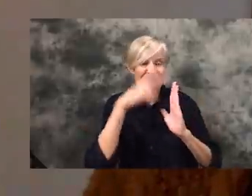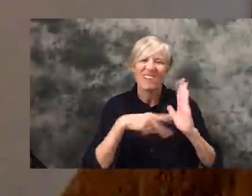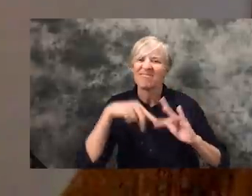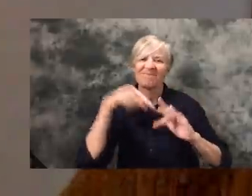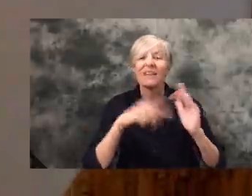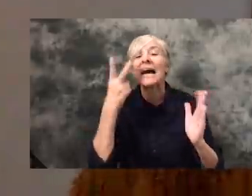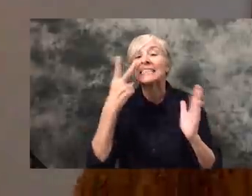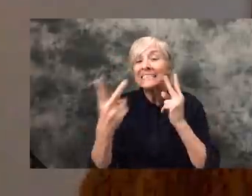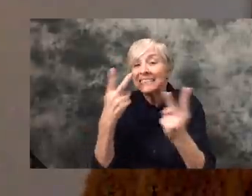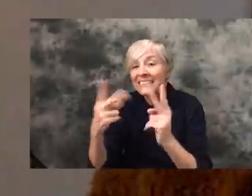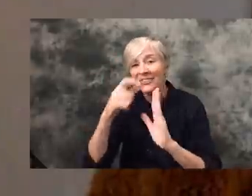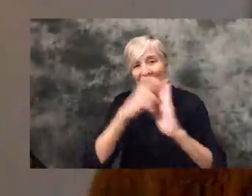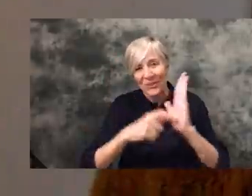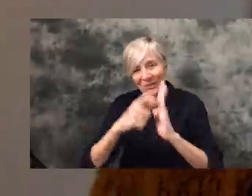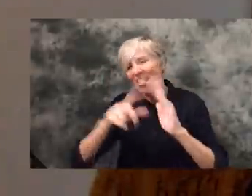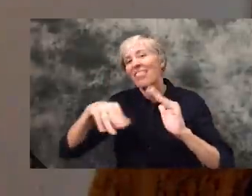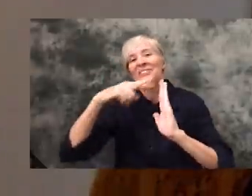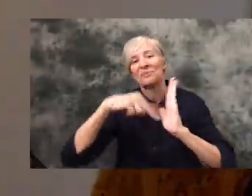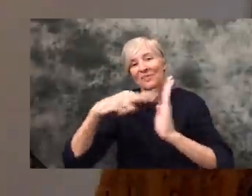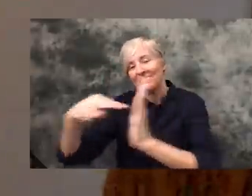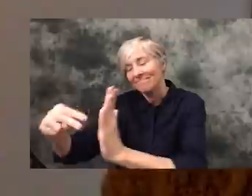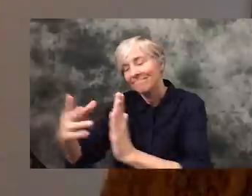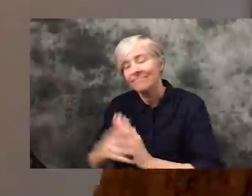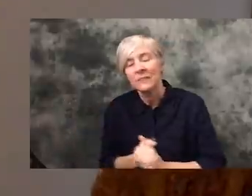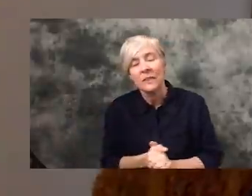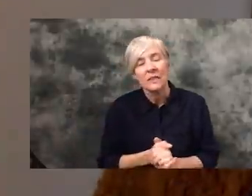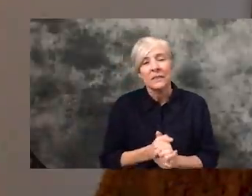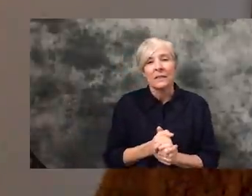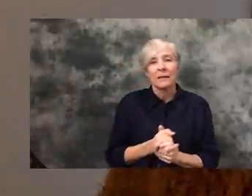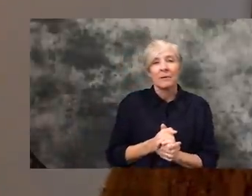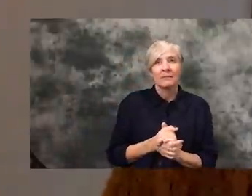there have been articles. I've certainly seen things on social media but I don't